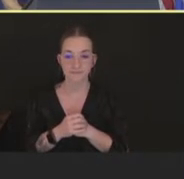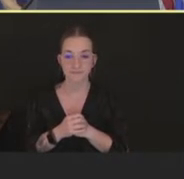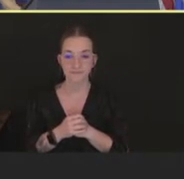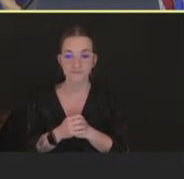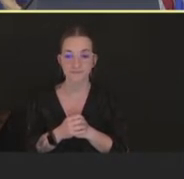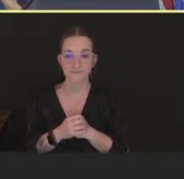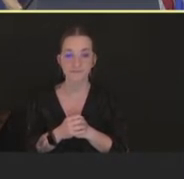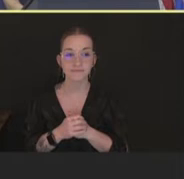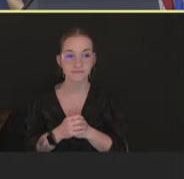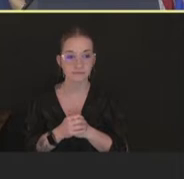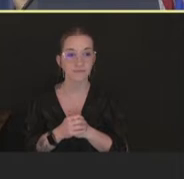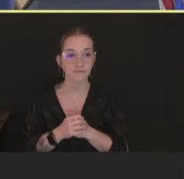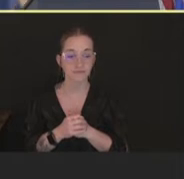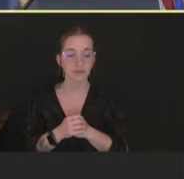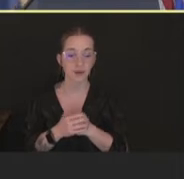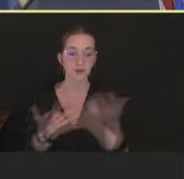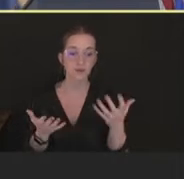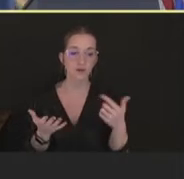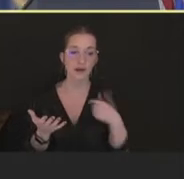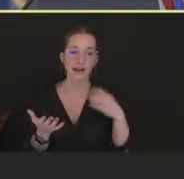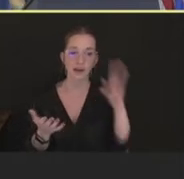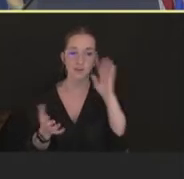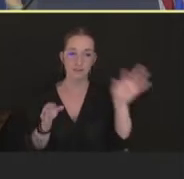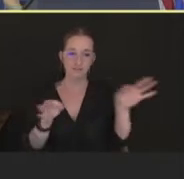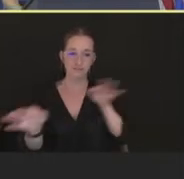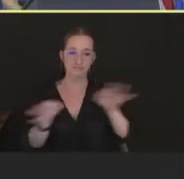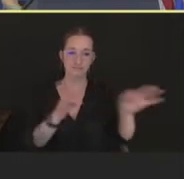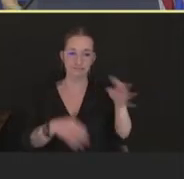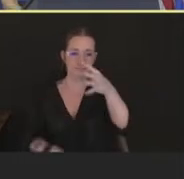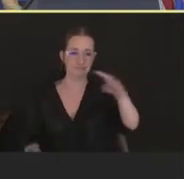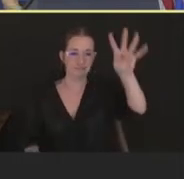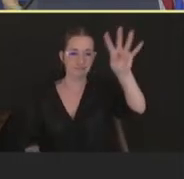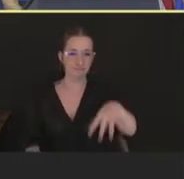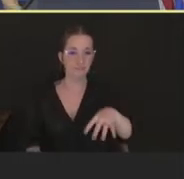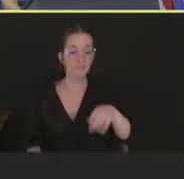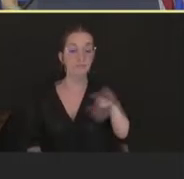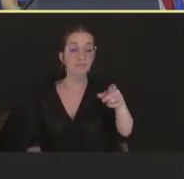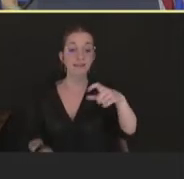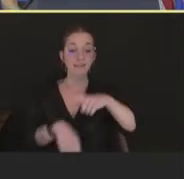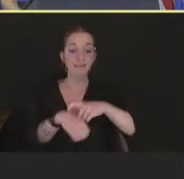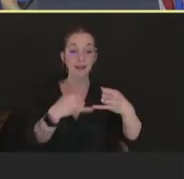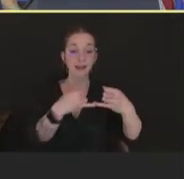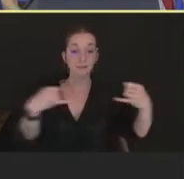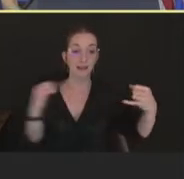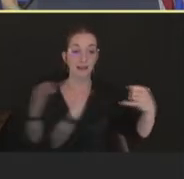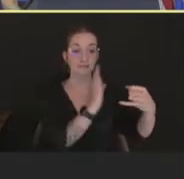So let me just orient you to this slide. This is a timeline, on the top, for the introduction